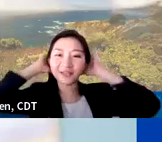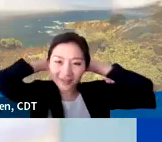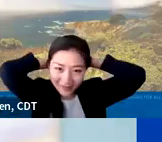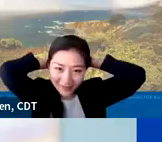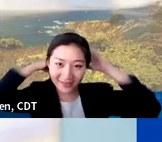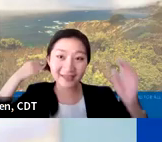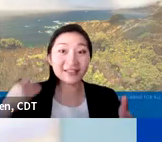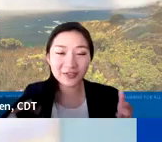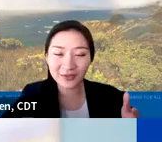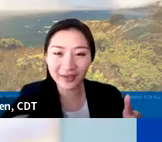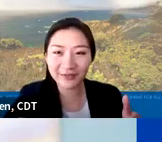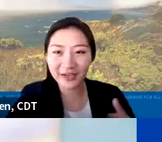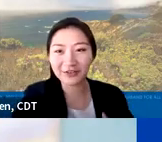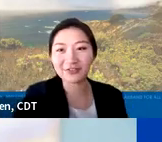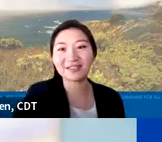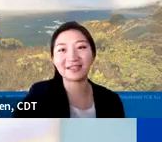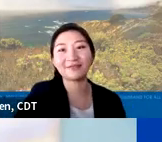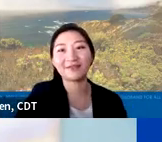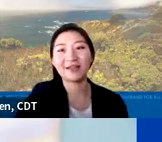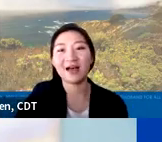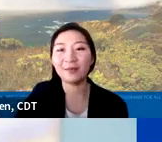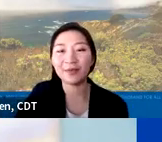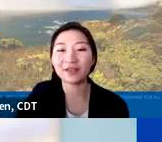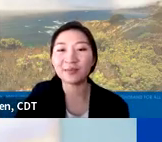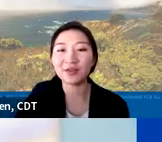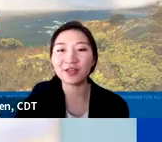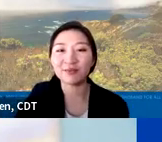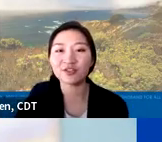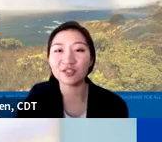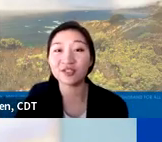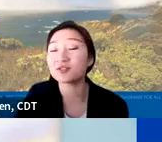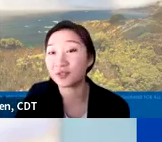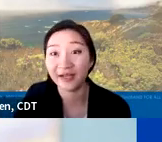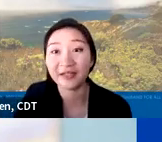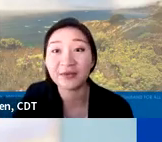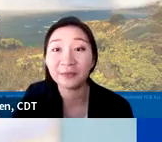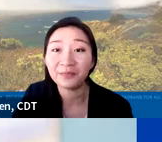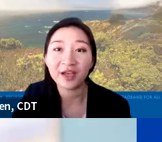role in as digital navigators and helping the community bridge the district of I, too